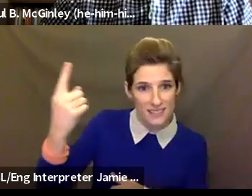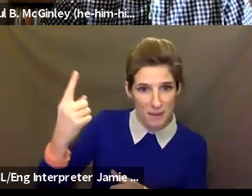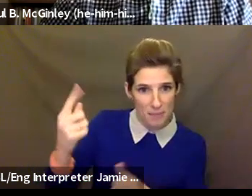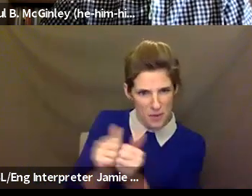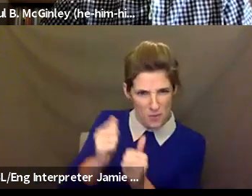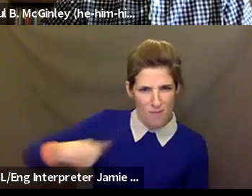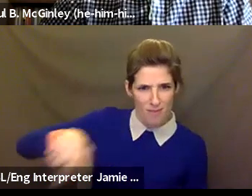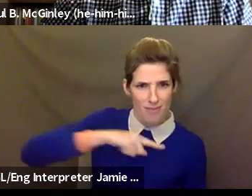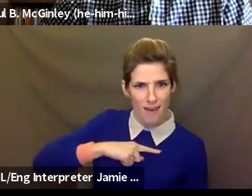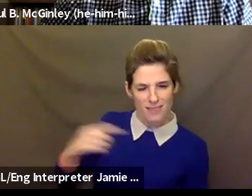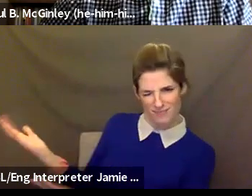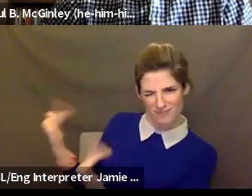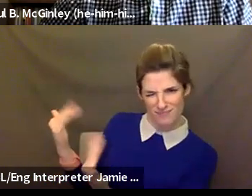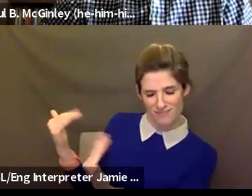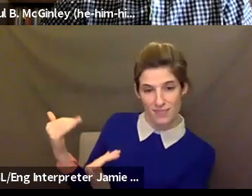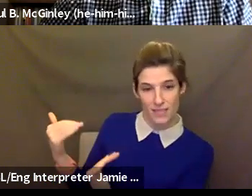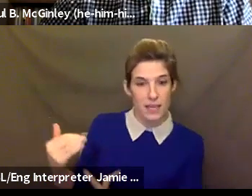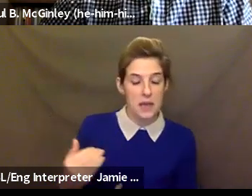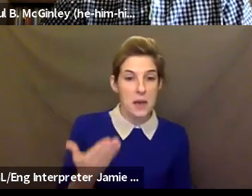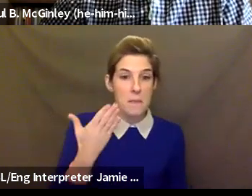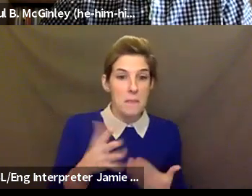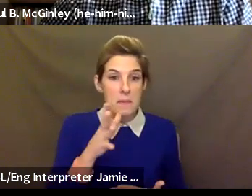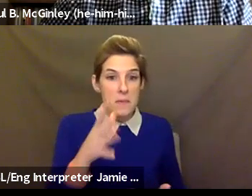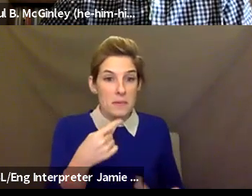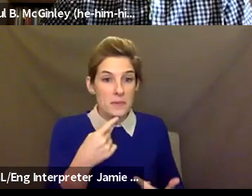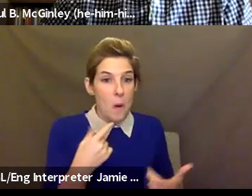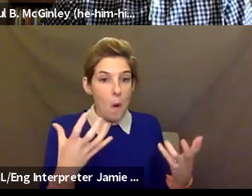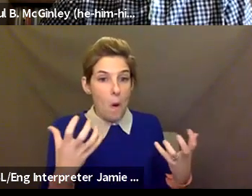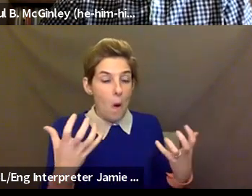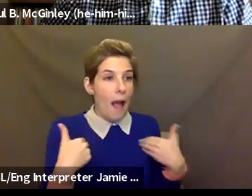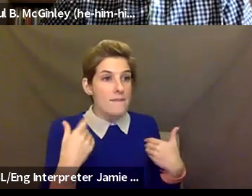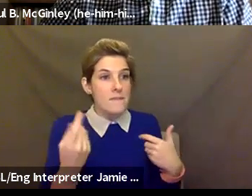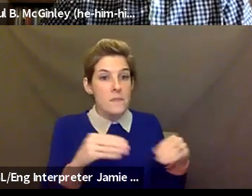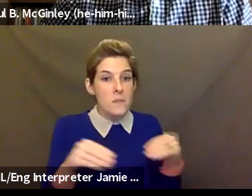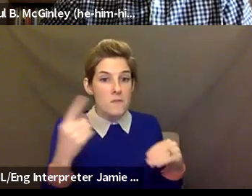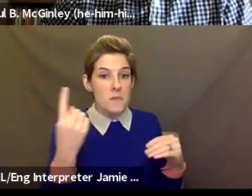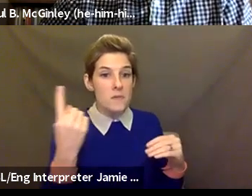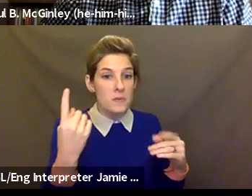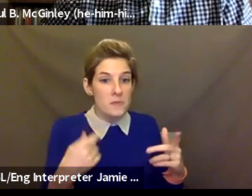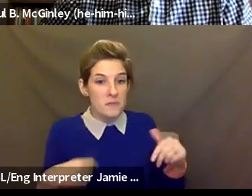say, "Oh, I have a movement I would like to try out." Let's all try this out, right? So there's a combination, because I